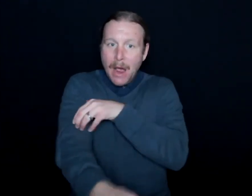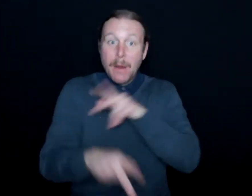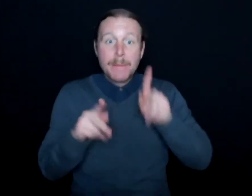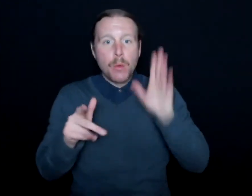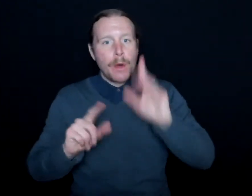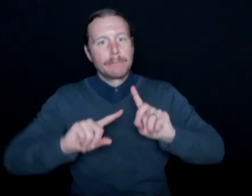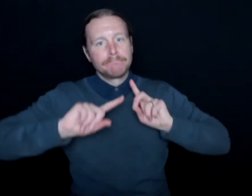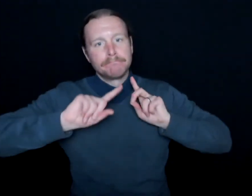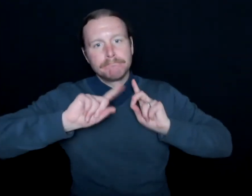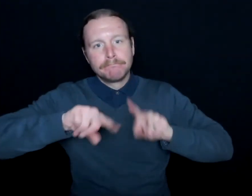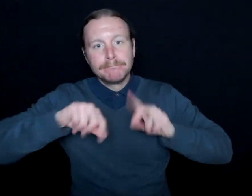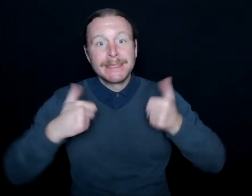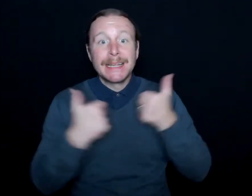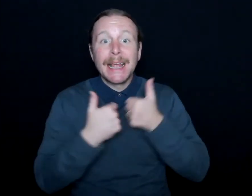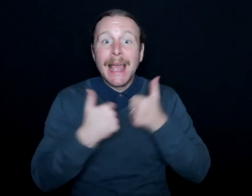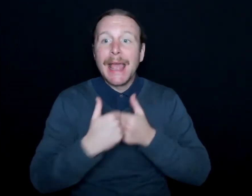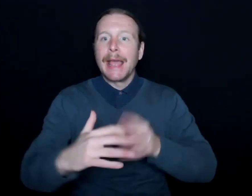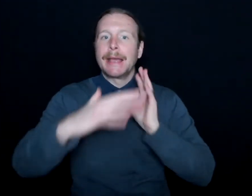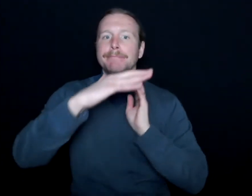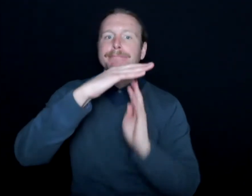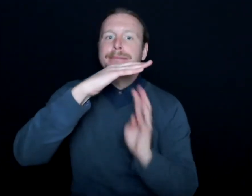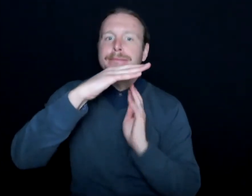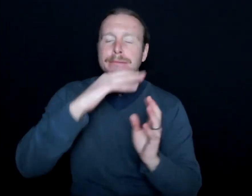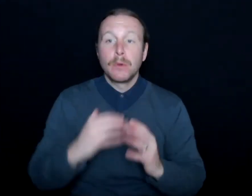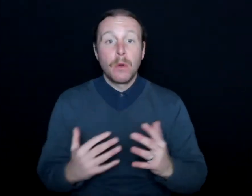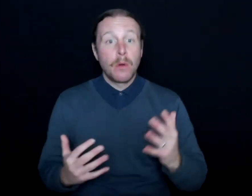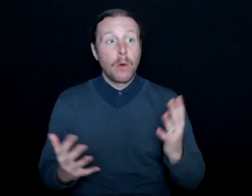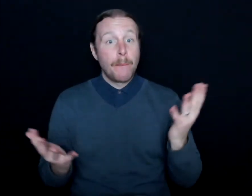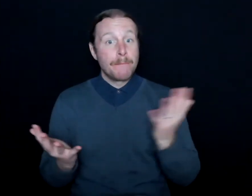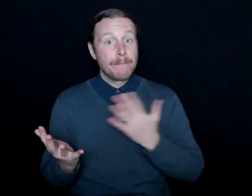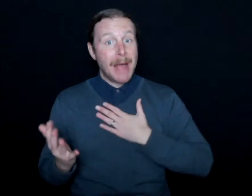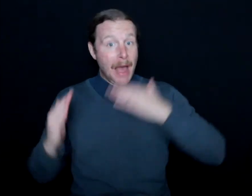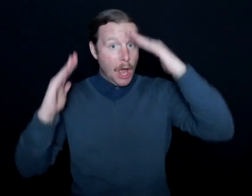to come through the doors. But what I'd like is for hearing individuals